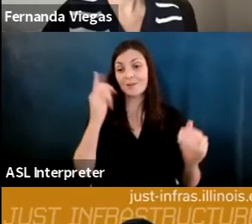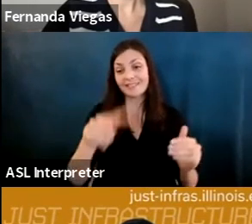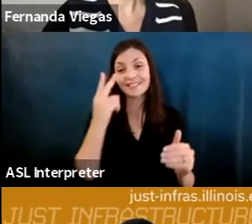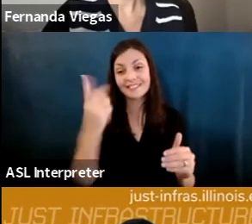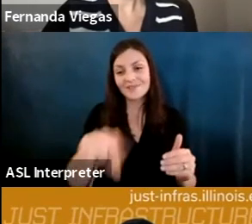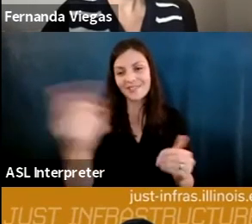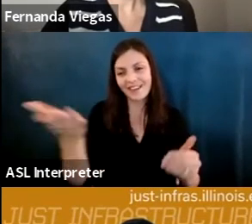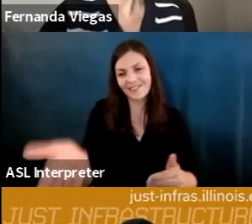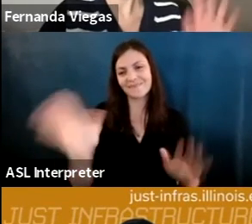Karrie Karahalios: bye for now.